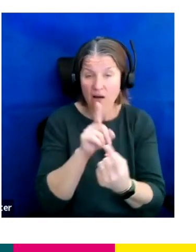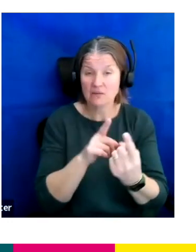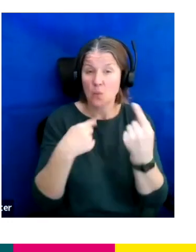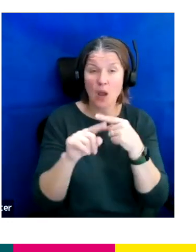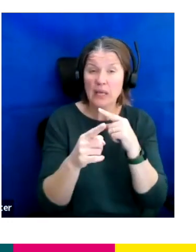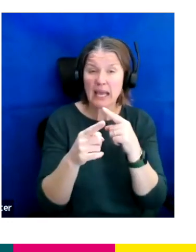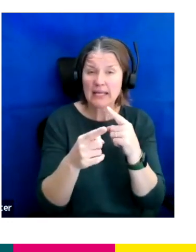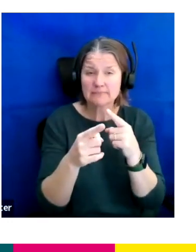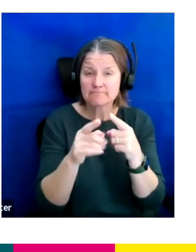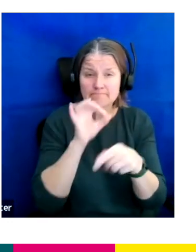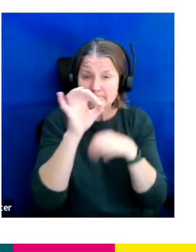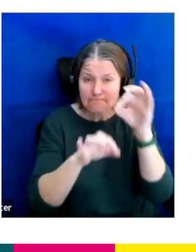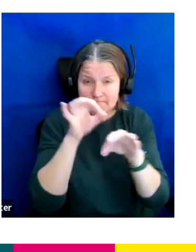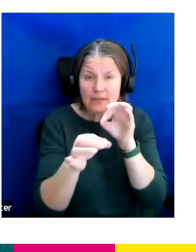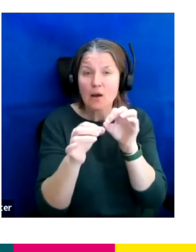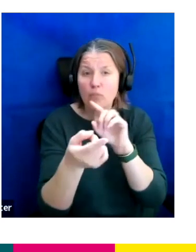questions that you have.